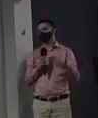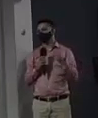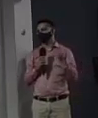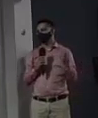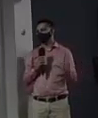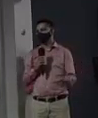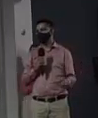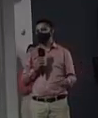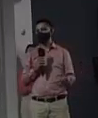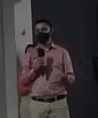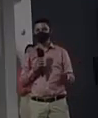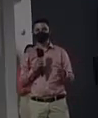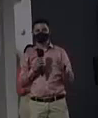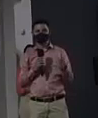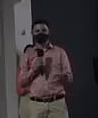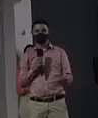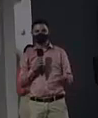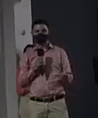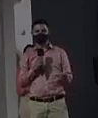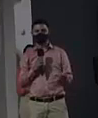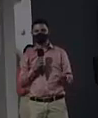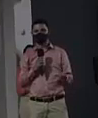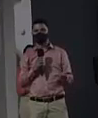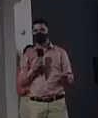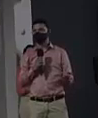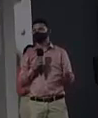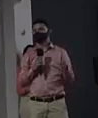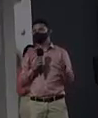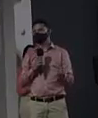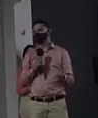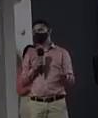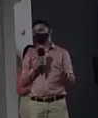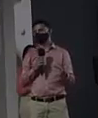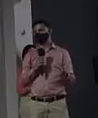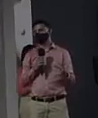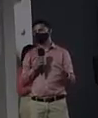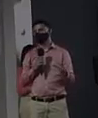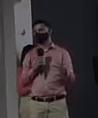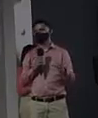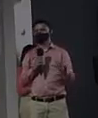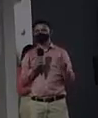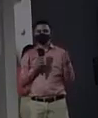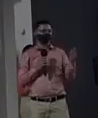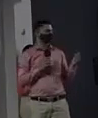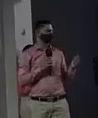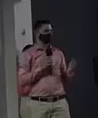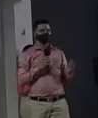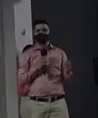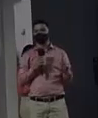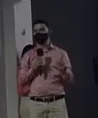these vicissitudes, despite these difficulties in life, they still maintain it and we see all the